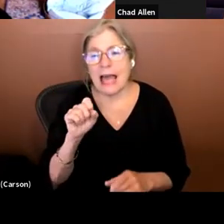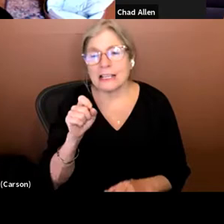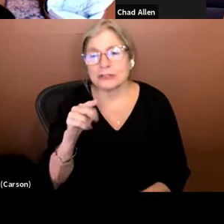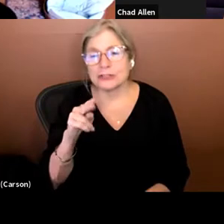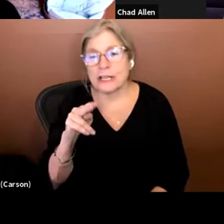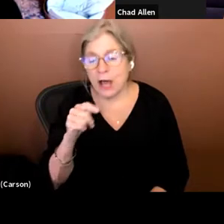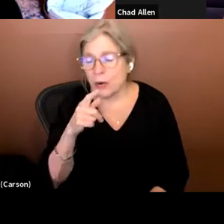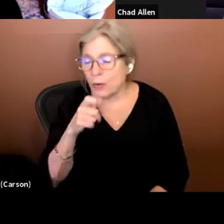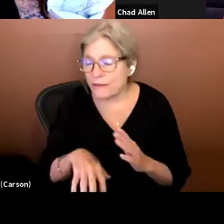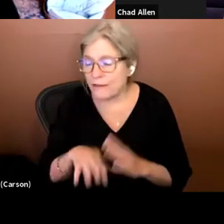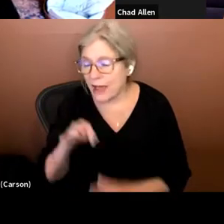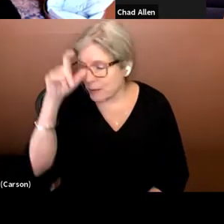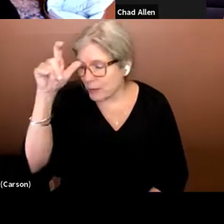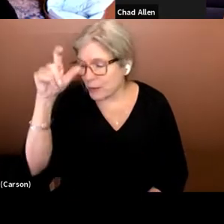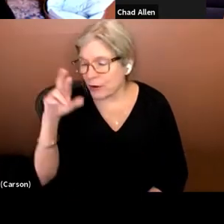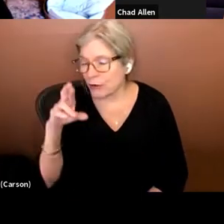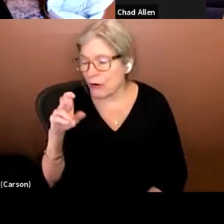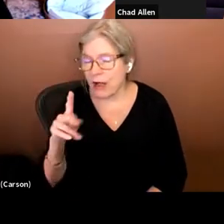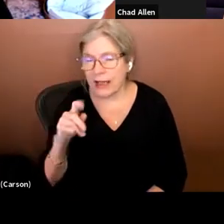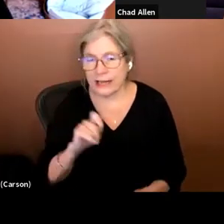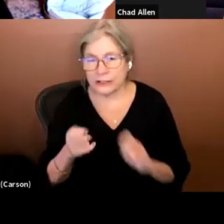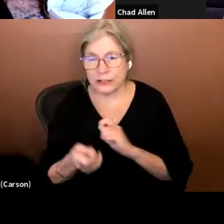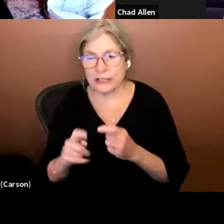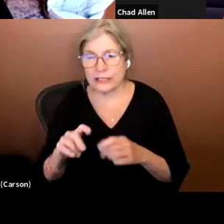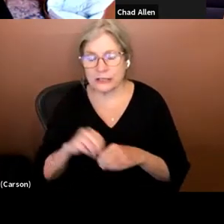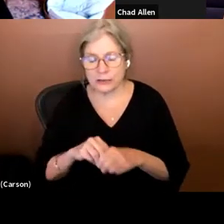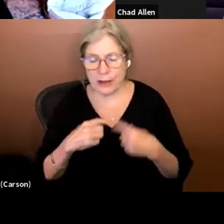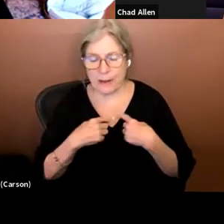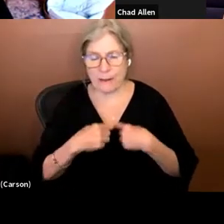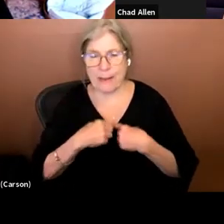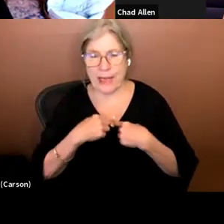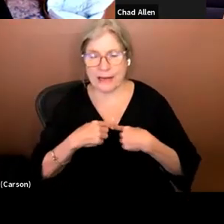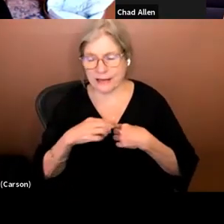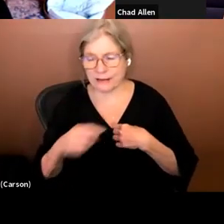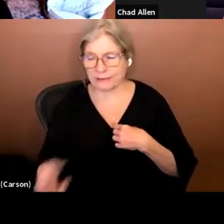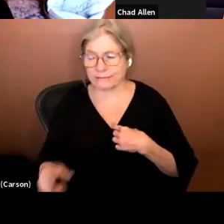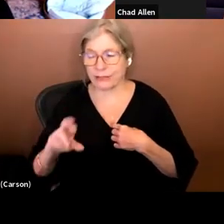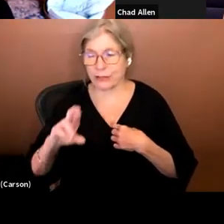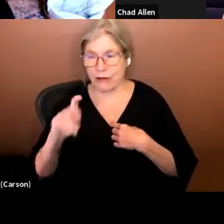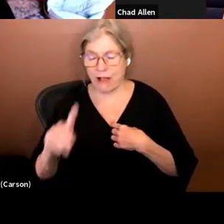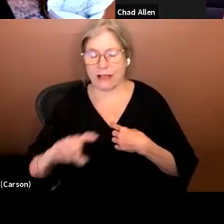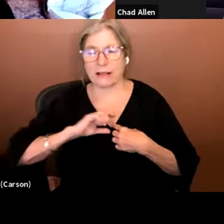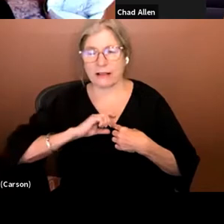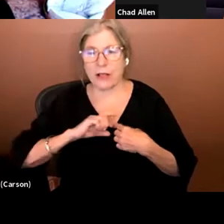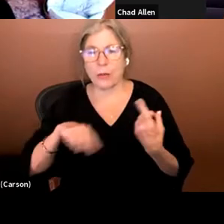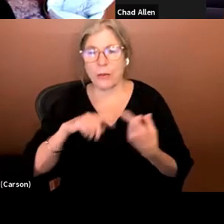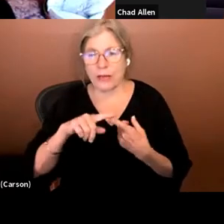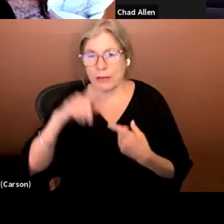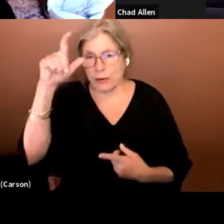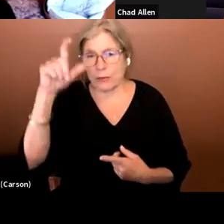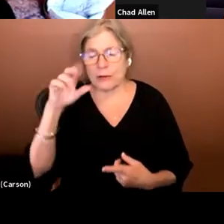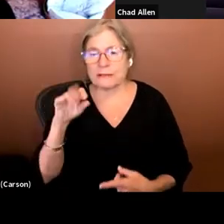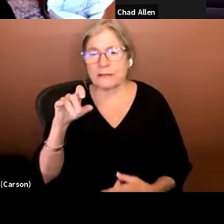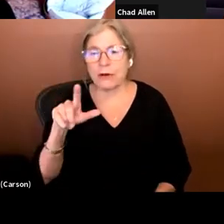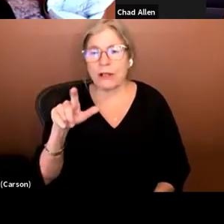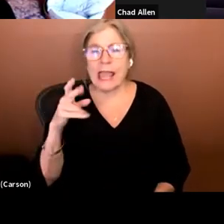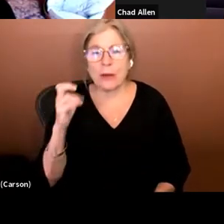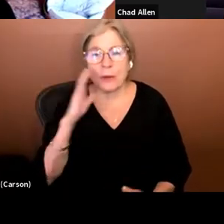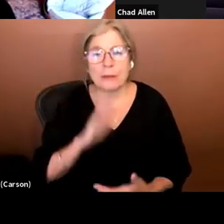and he turned it into a pendant that he wore around his neck. When the moon was full he would turn into the wolf man and